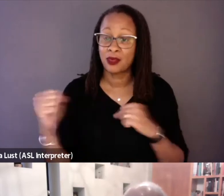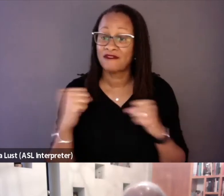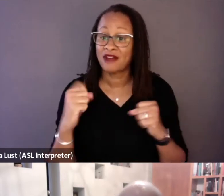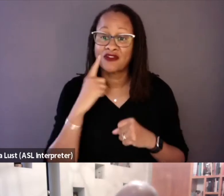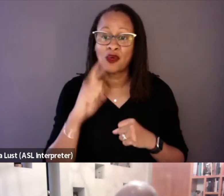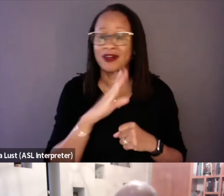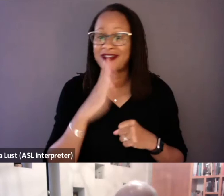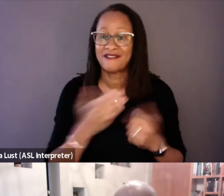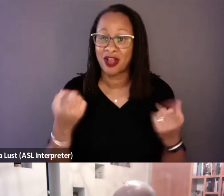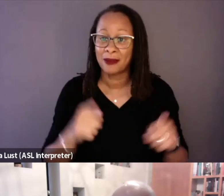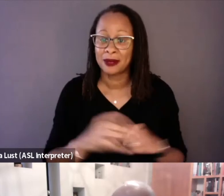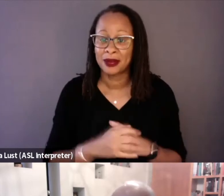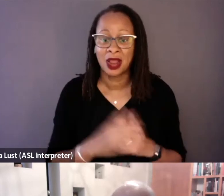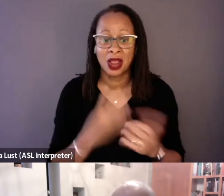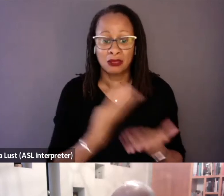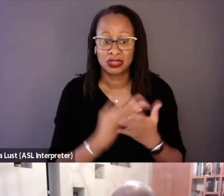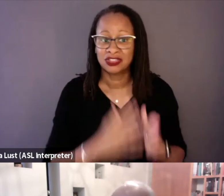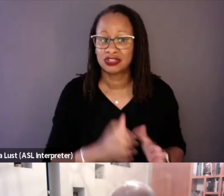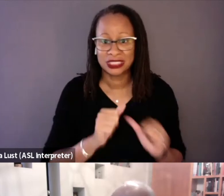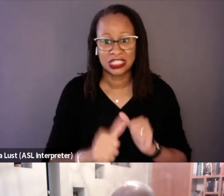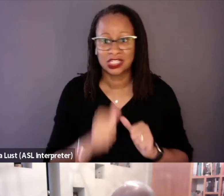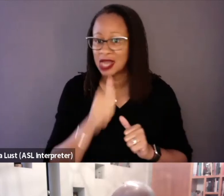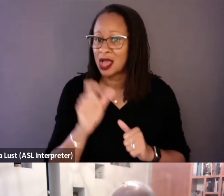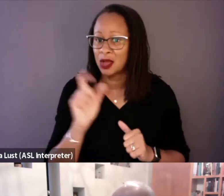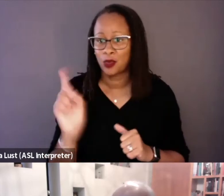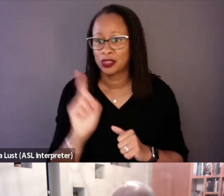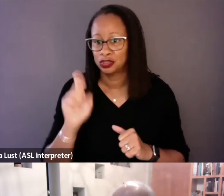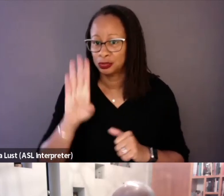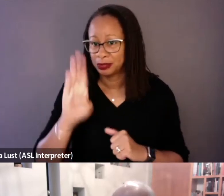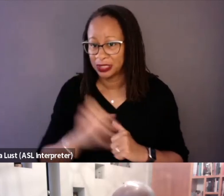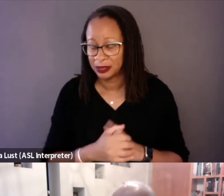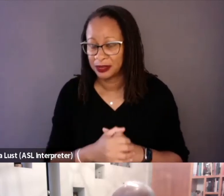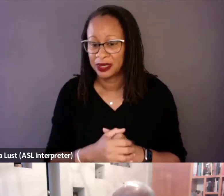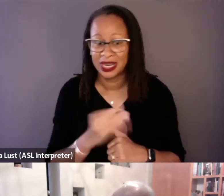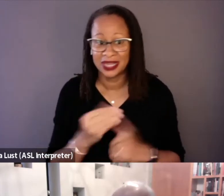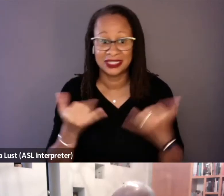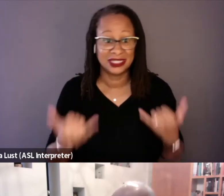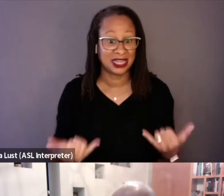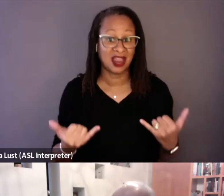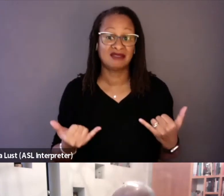The prisons are still not where they should be in today's day and age.